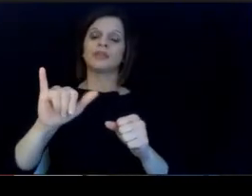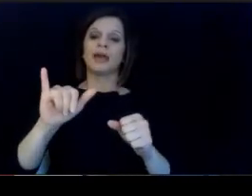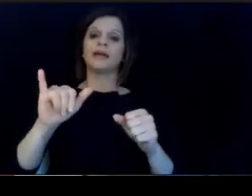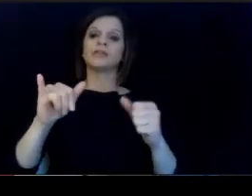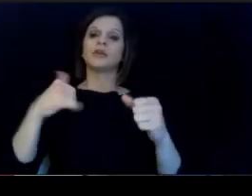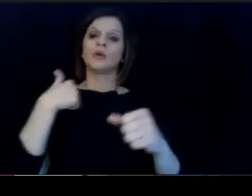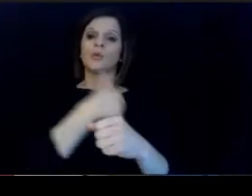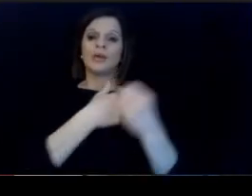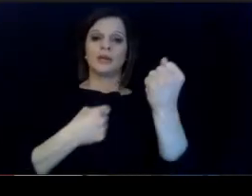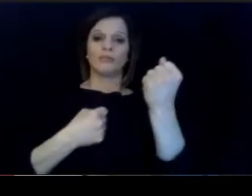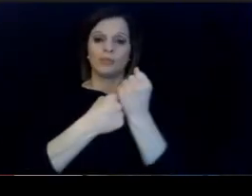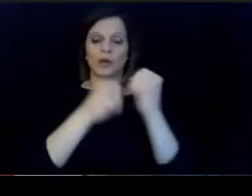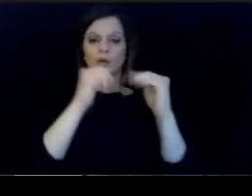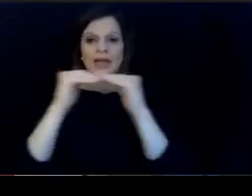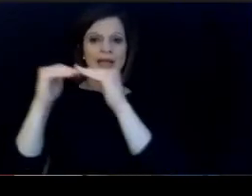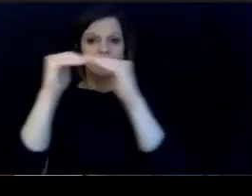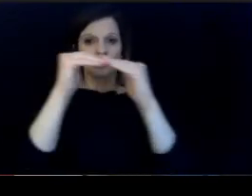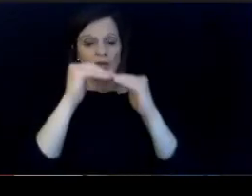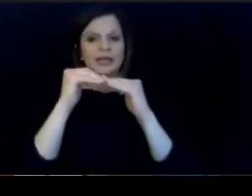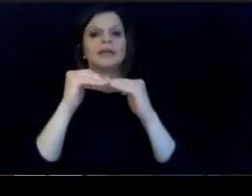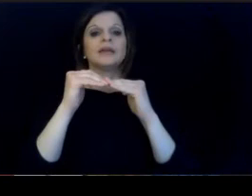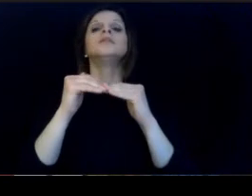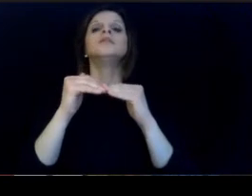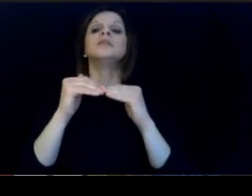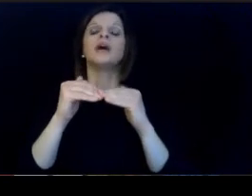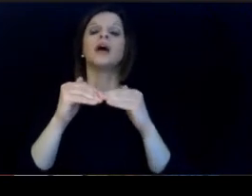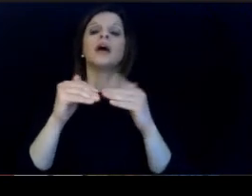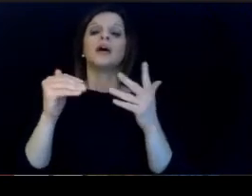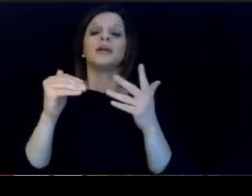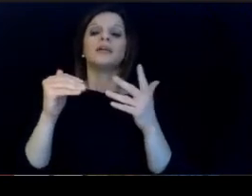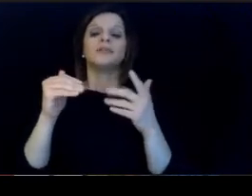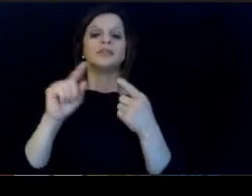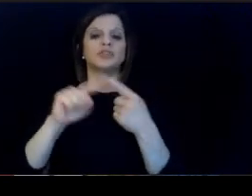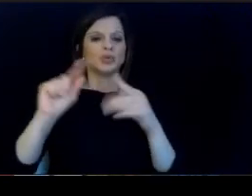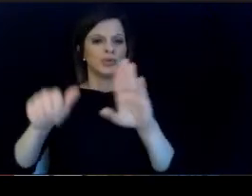through the support of an inclusionary teacher preparation. set of programs.